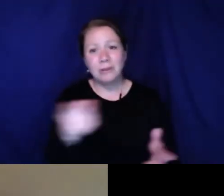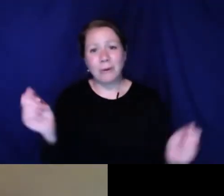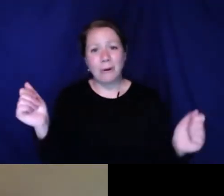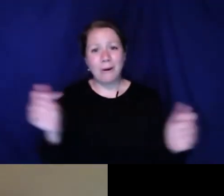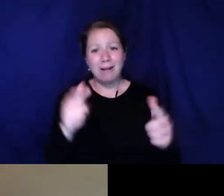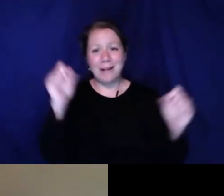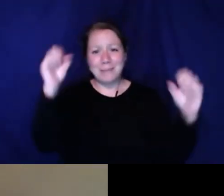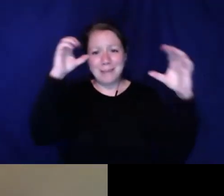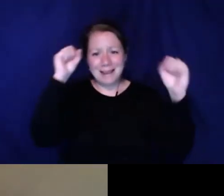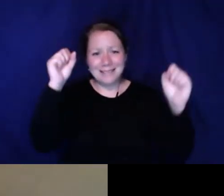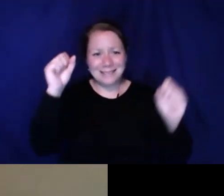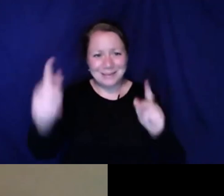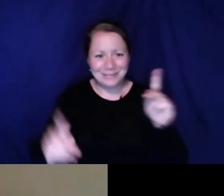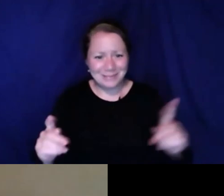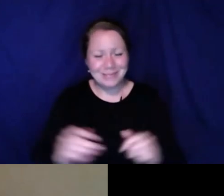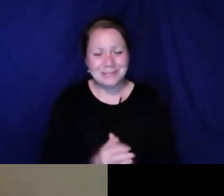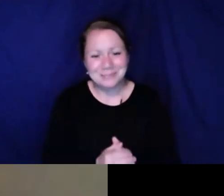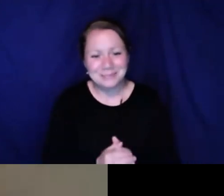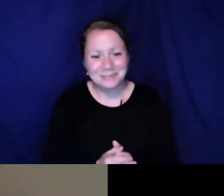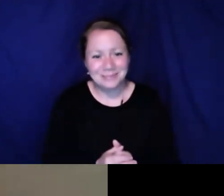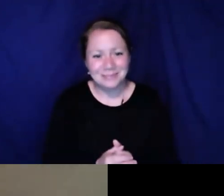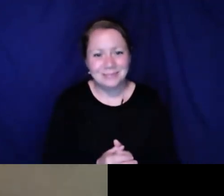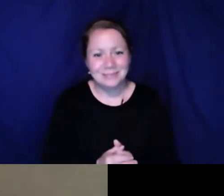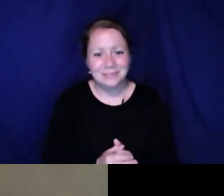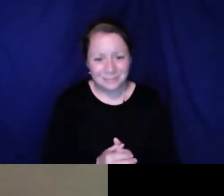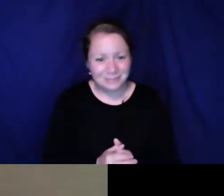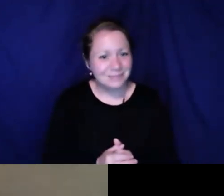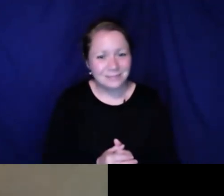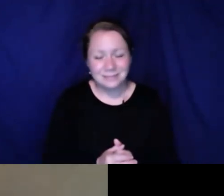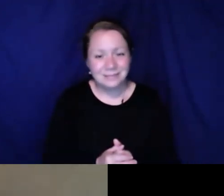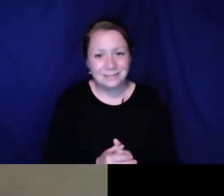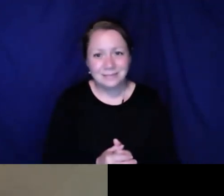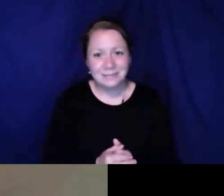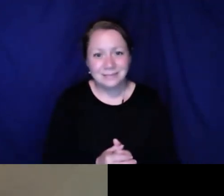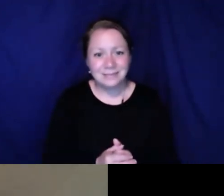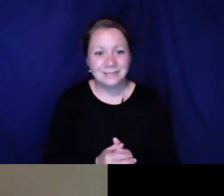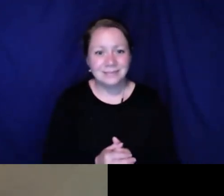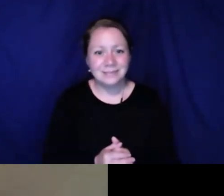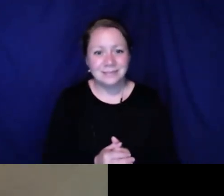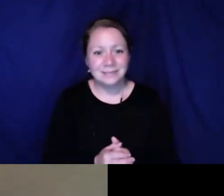any last word? >> Celilo: Sure. You are all